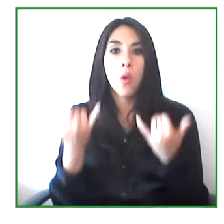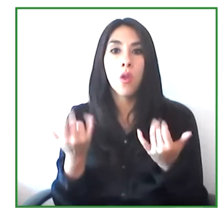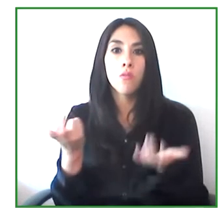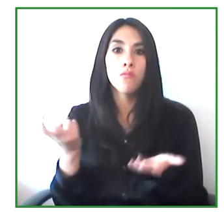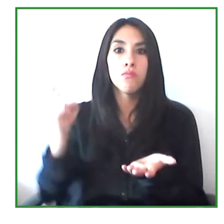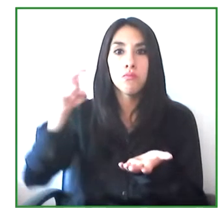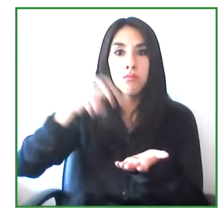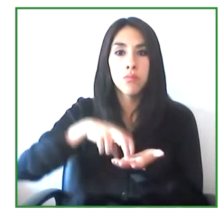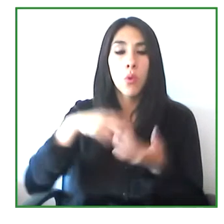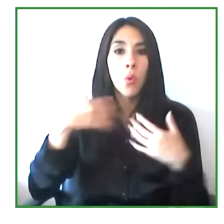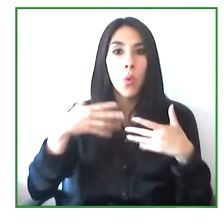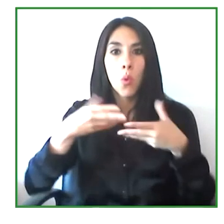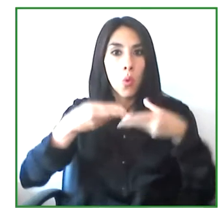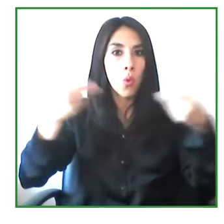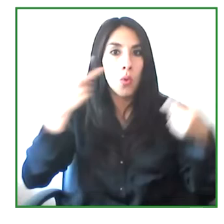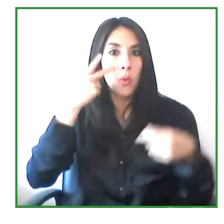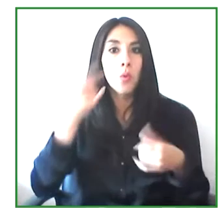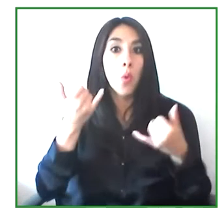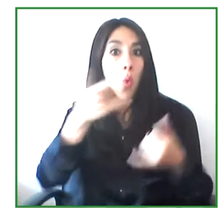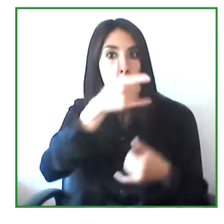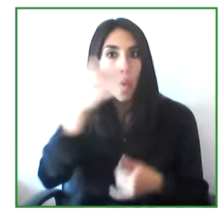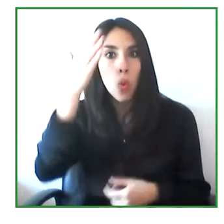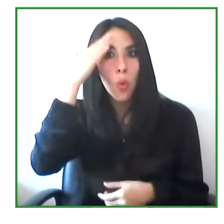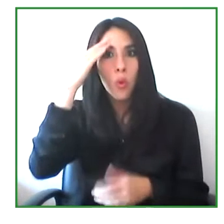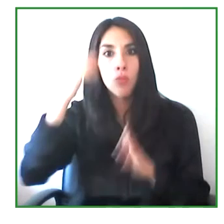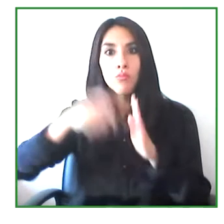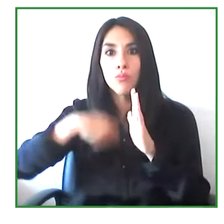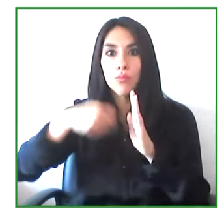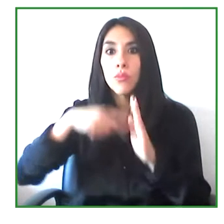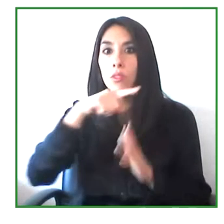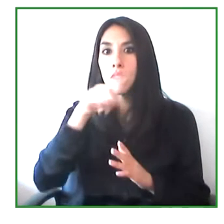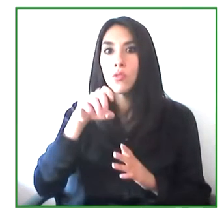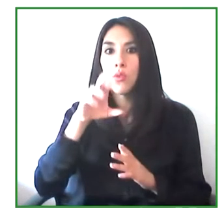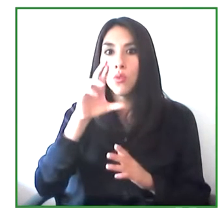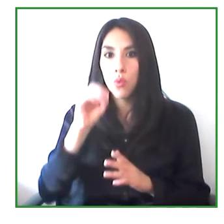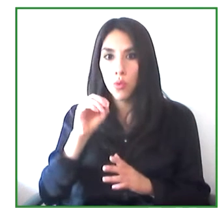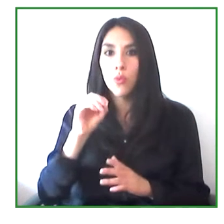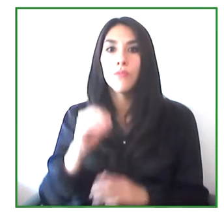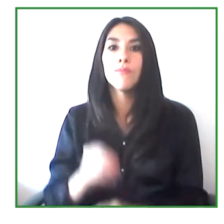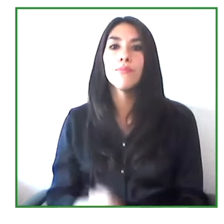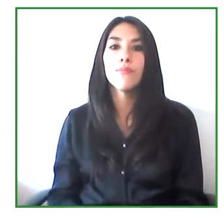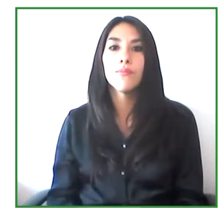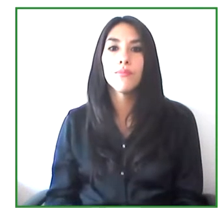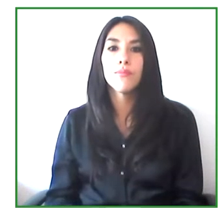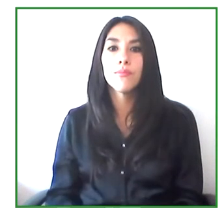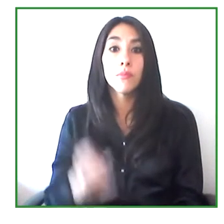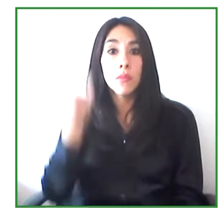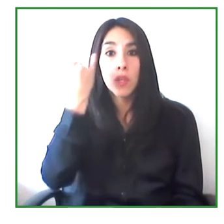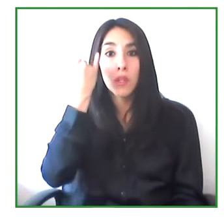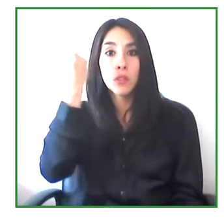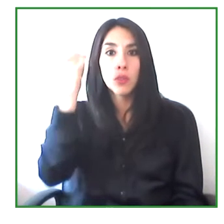as you know that ICT Innovation for Inclusion Program is an initiative directed by the Pacto de Productividad Chile